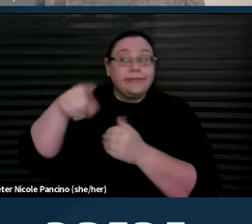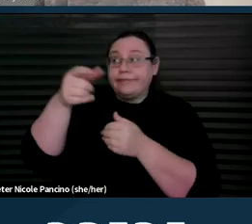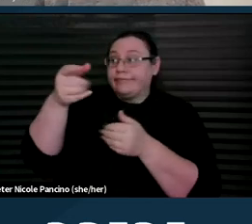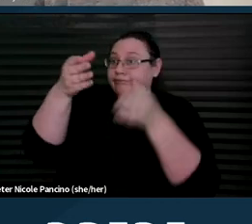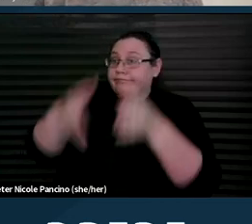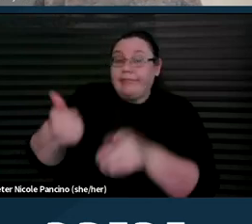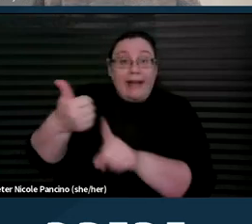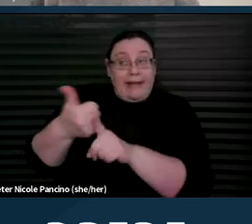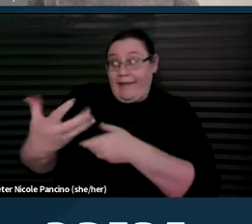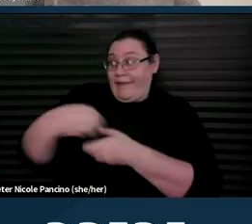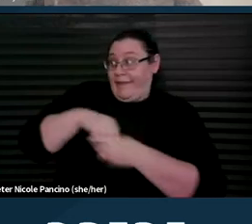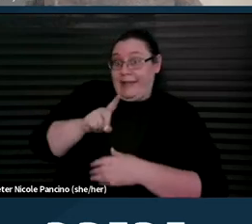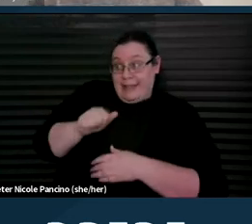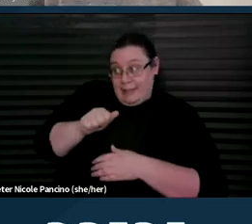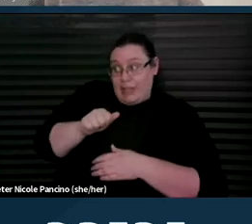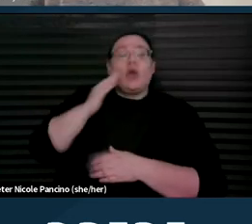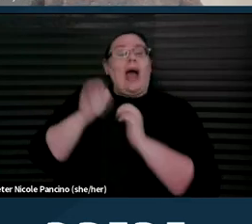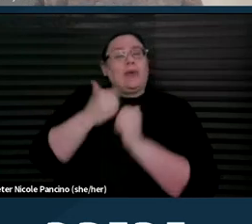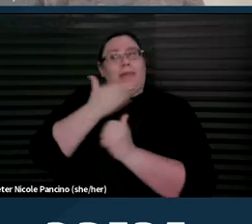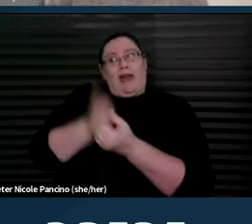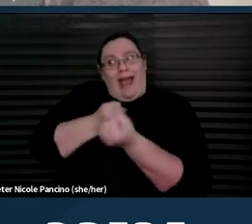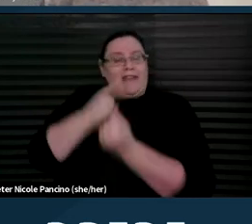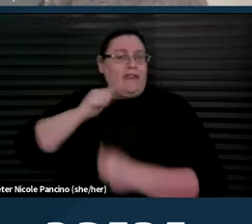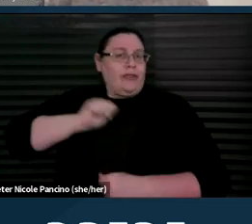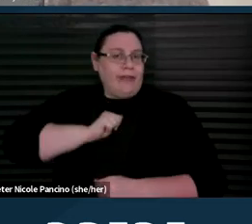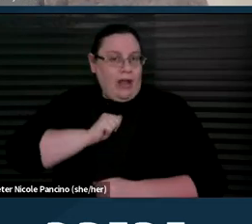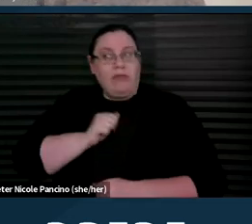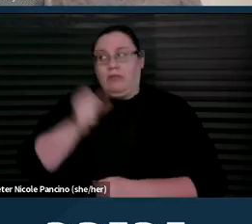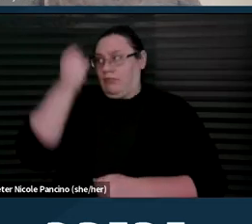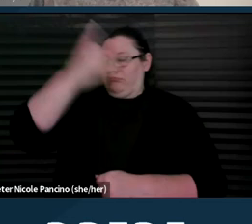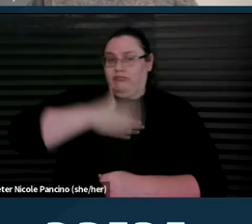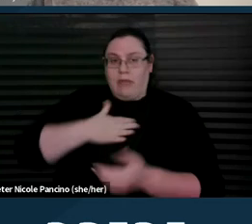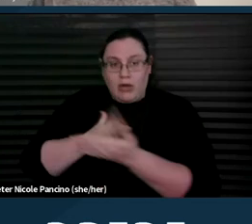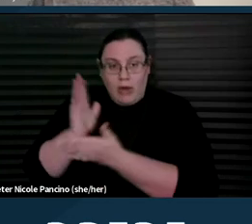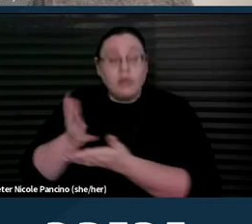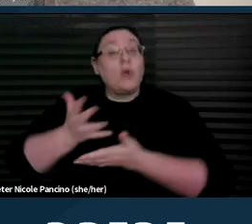you can better advocate for yourself by understanding your rights or if you're an advocate